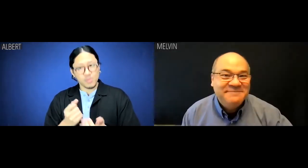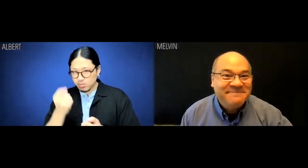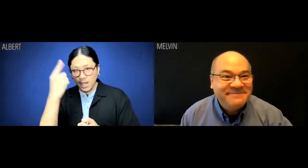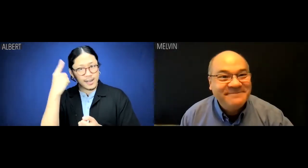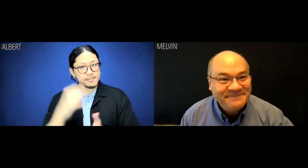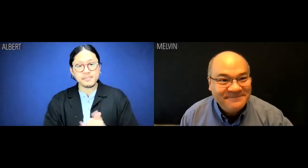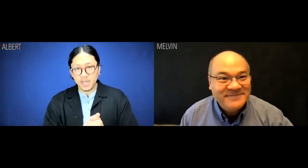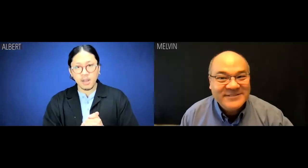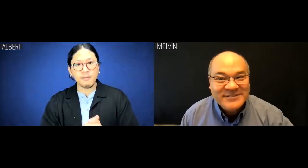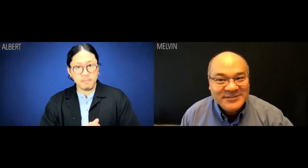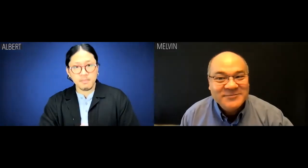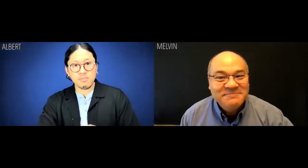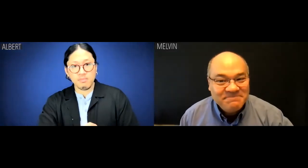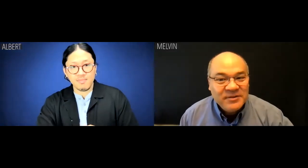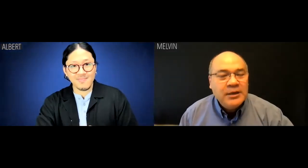Albert: Got it.